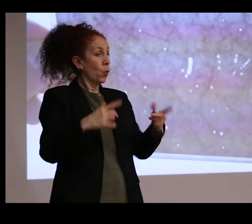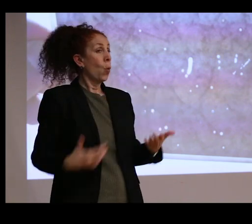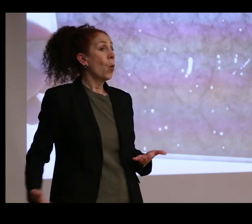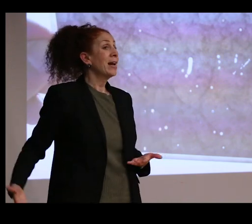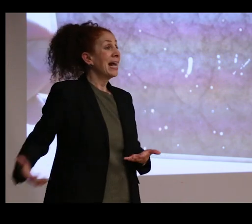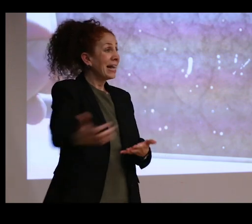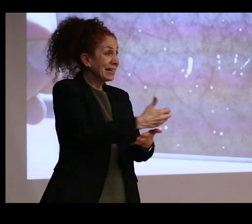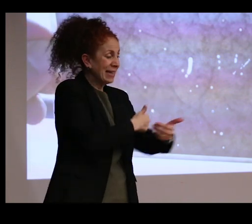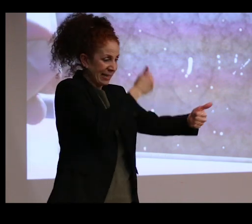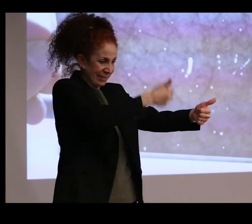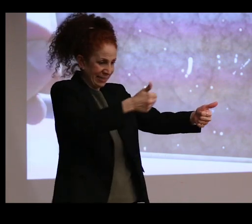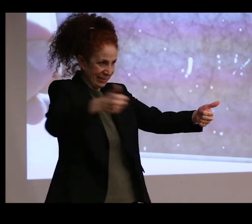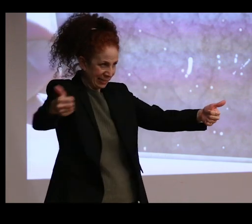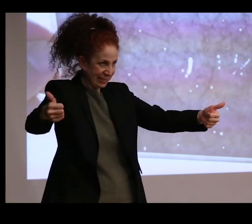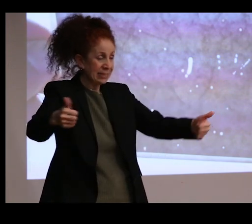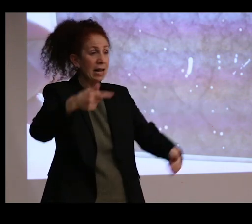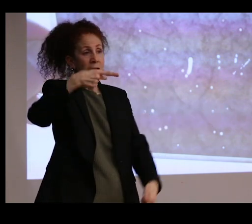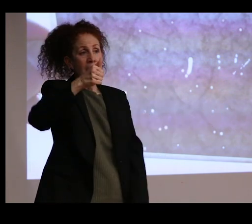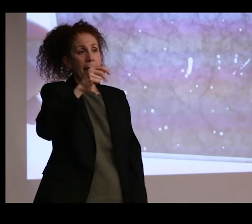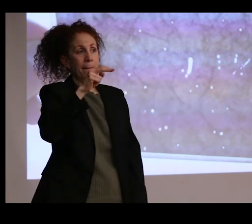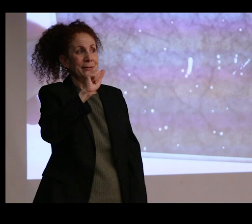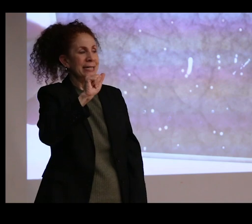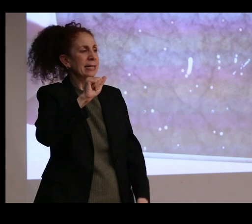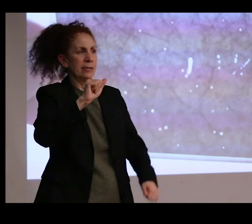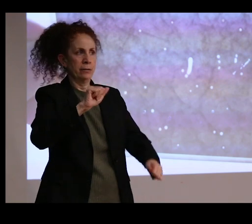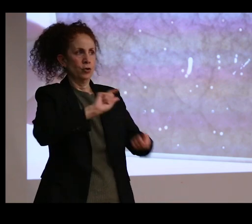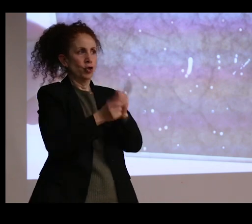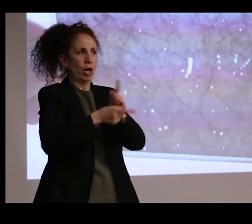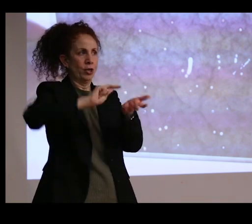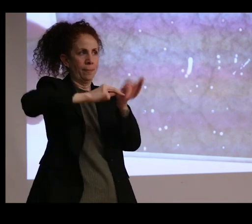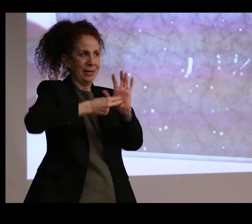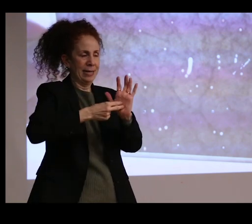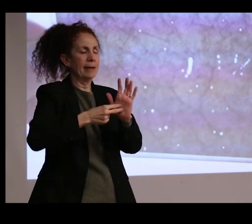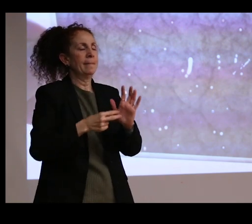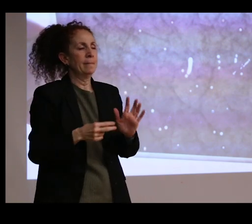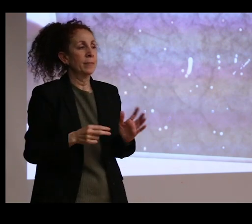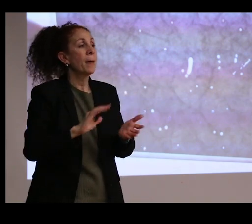is used very differently as a desirable evidence of age.